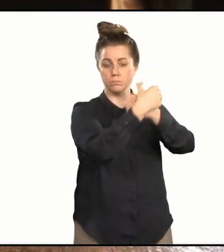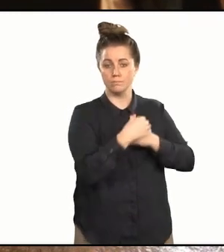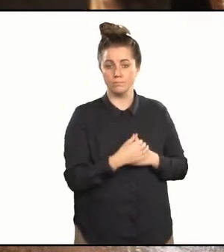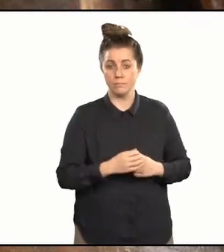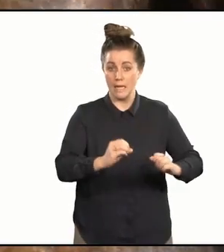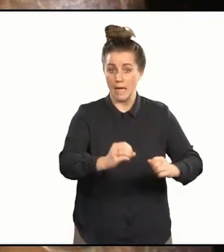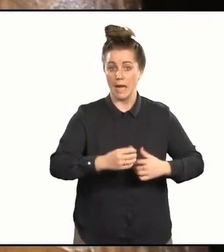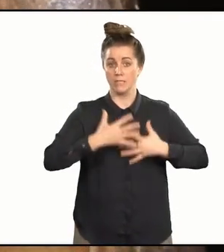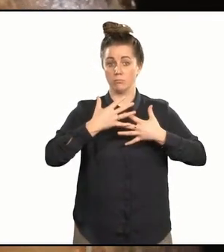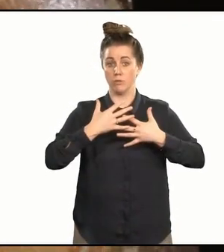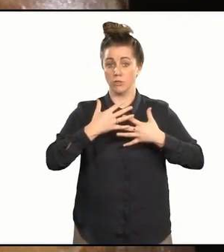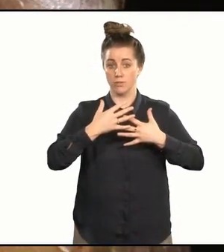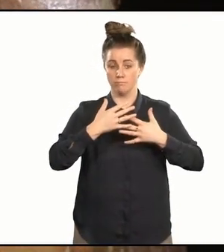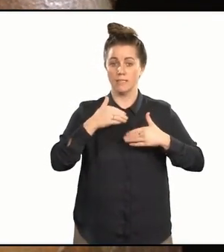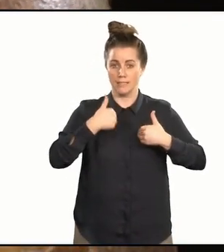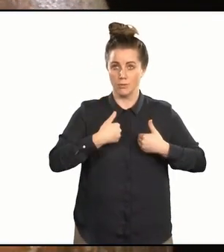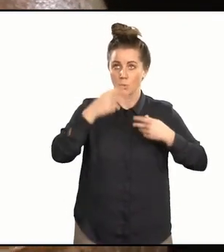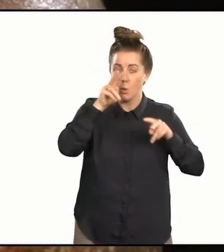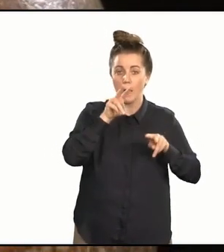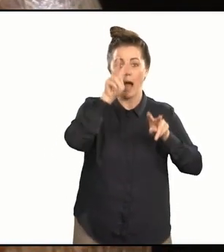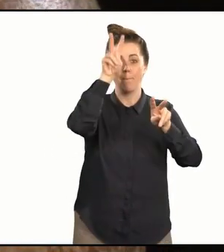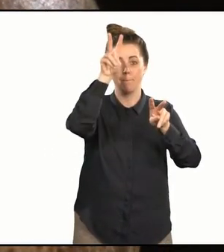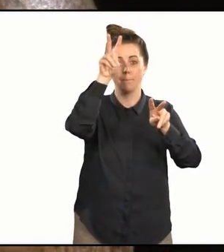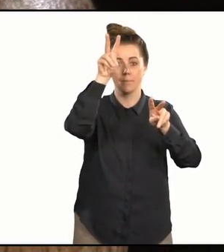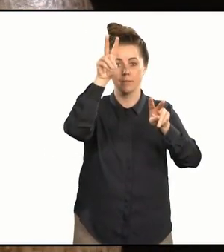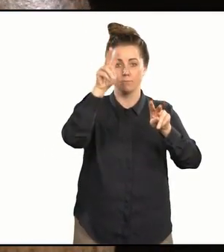Inspiration is also above one's head,